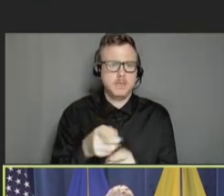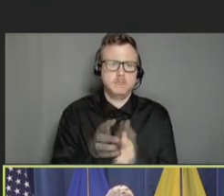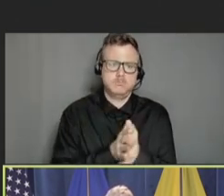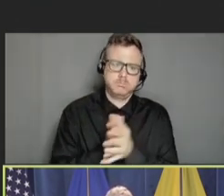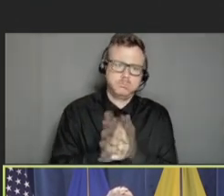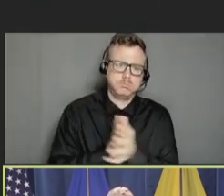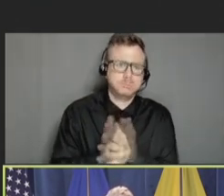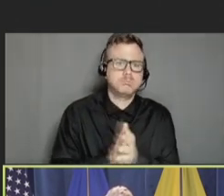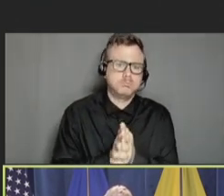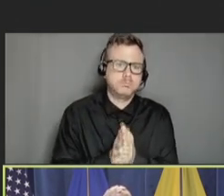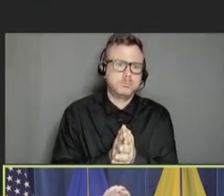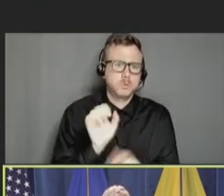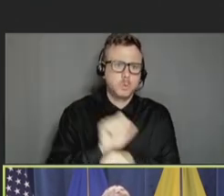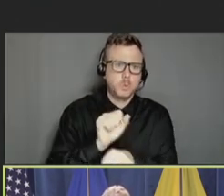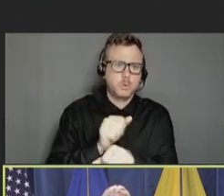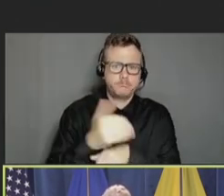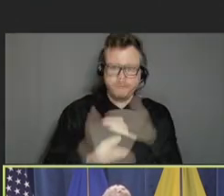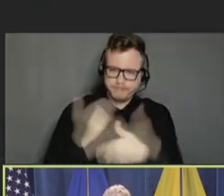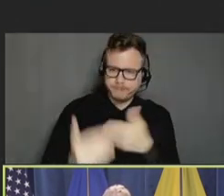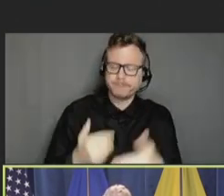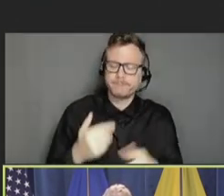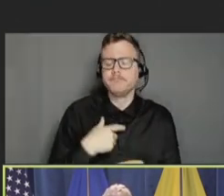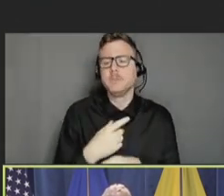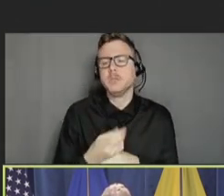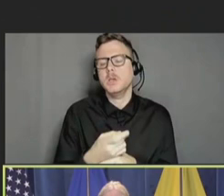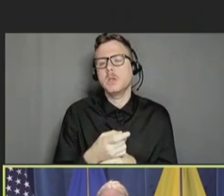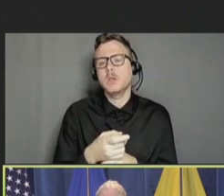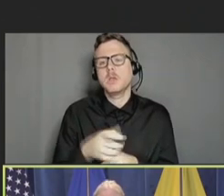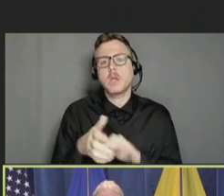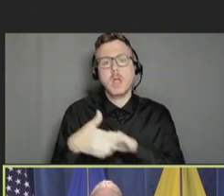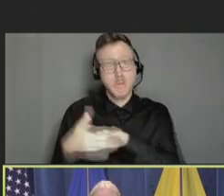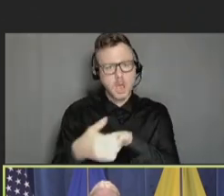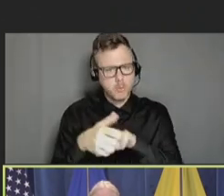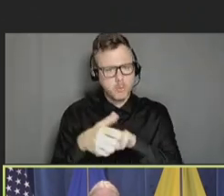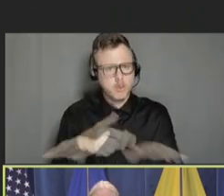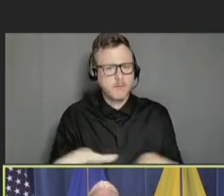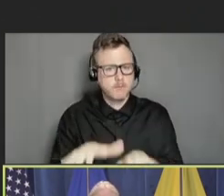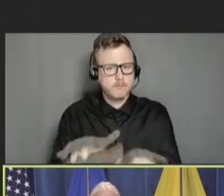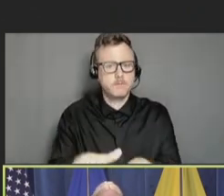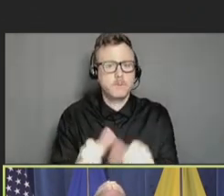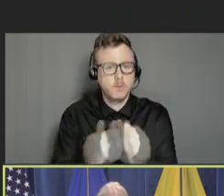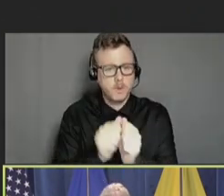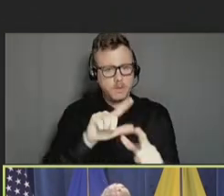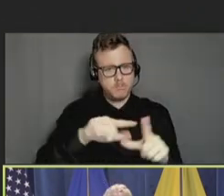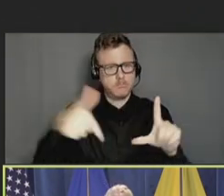The result of our collaborative efforts, including collaboration with the LGBTQI + community,